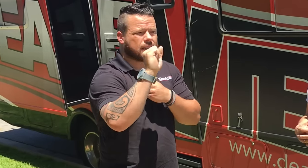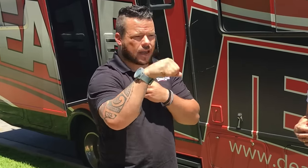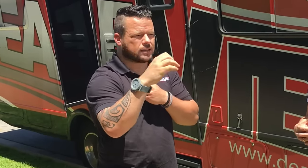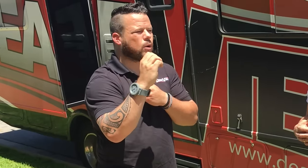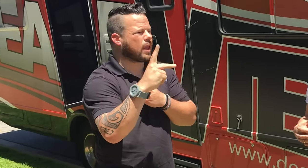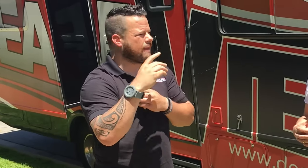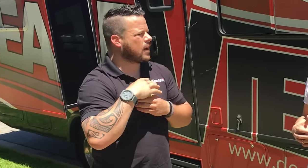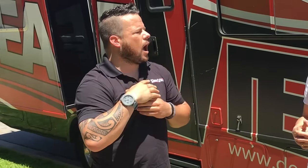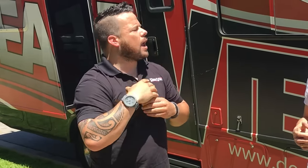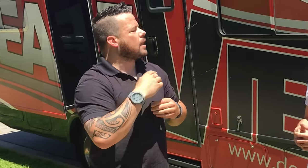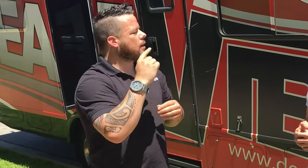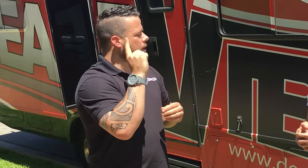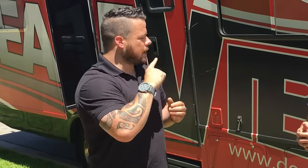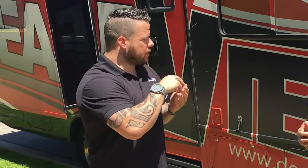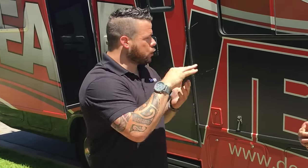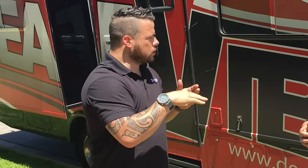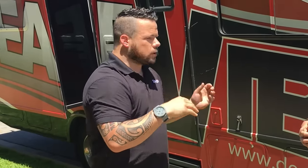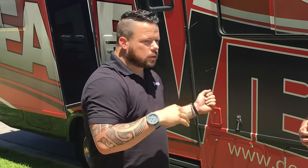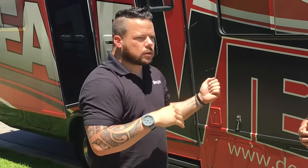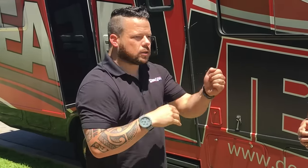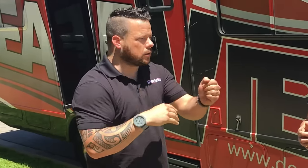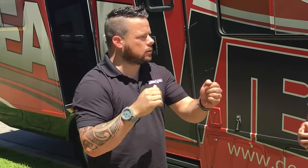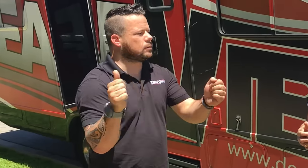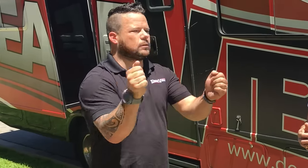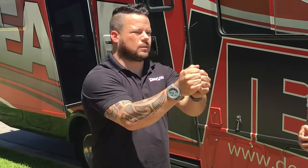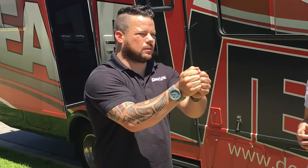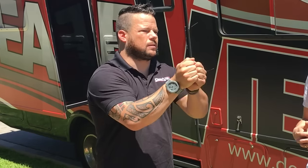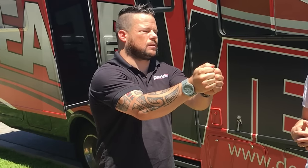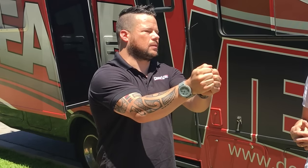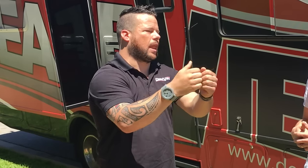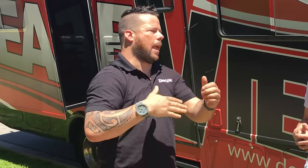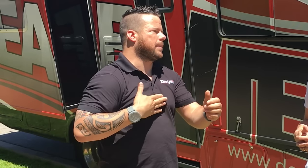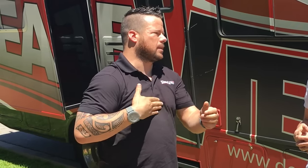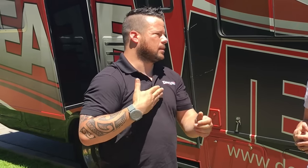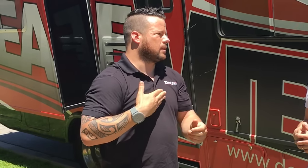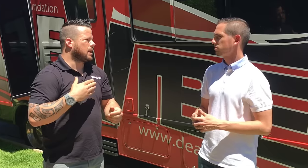When they say yes, OK, we will place the Deaf student with them. Happy.